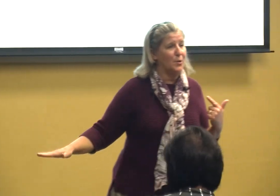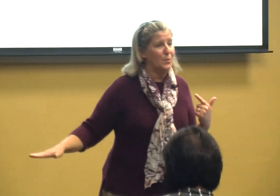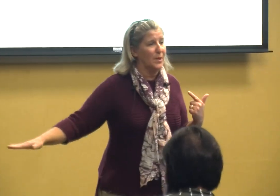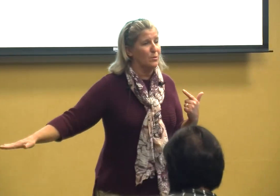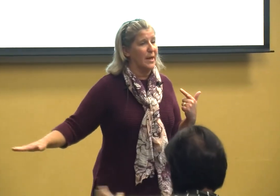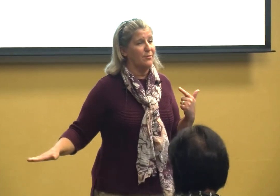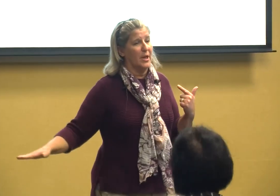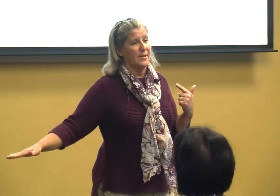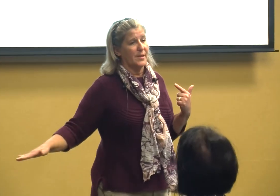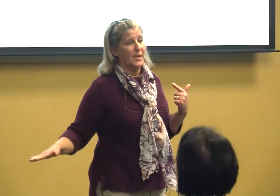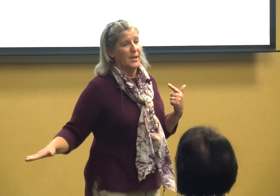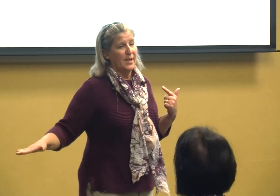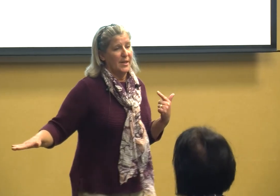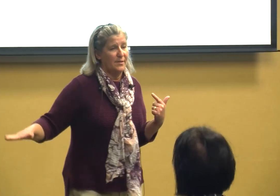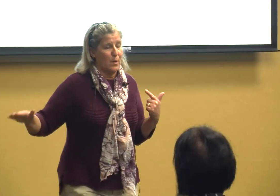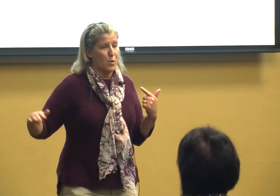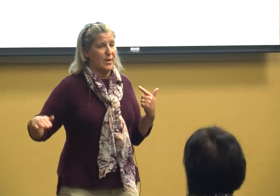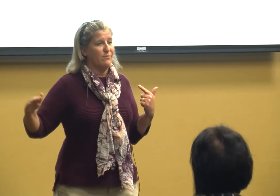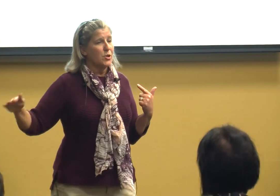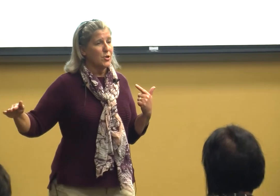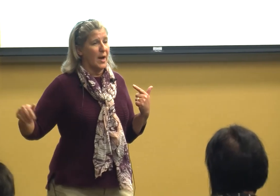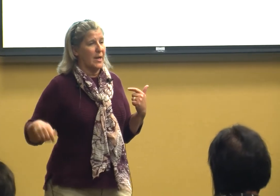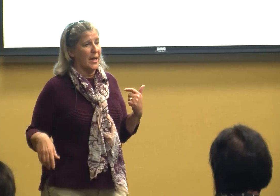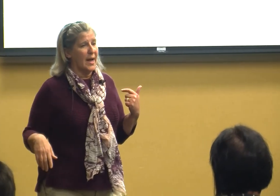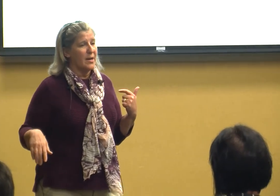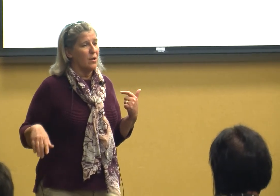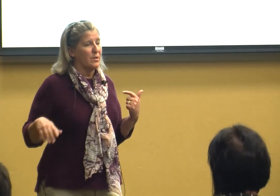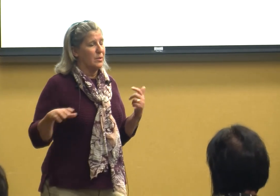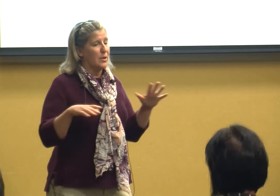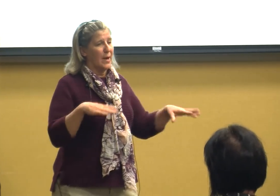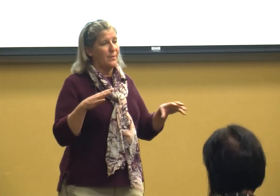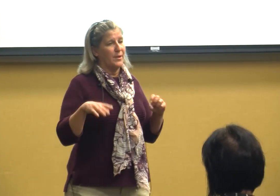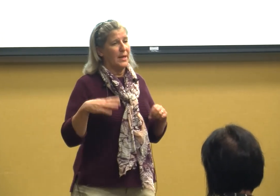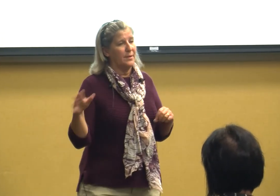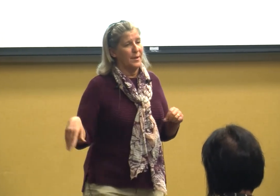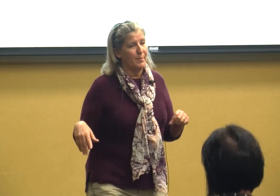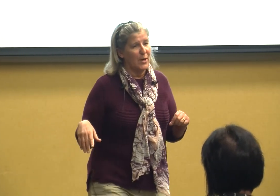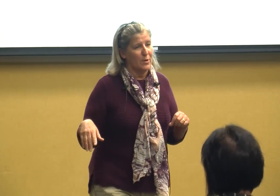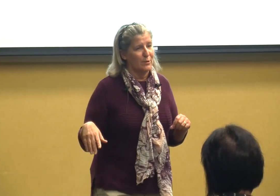little deaf kids that were in first grade and I called him little Anthony in the imperials